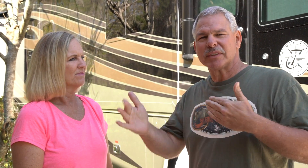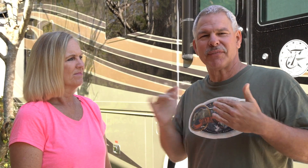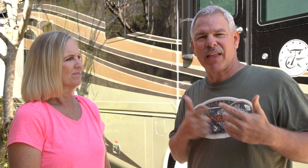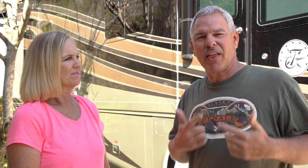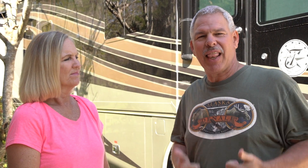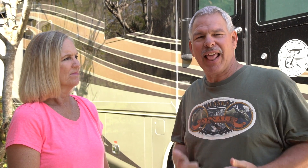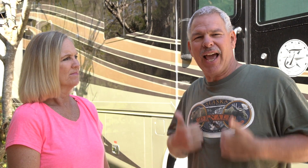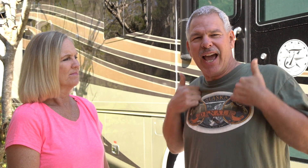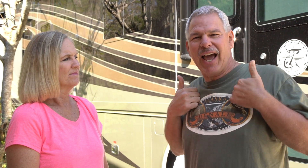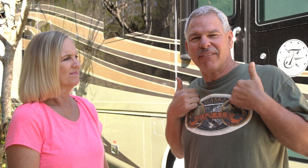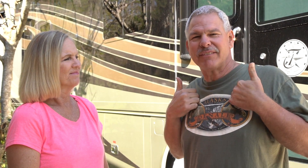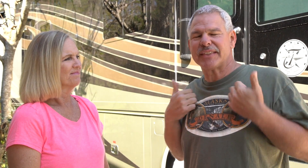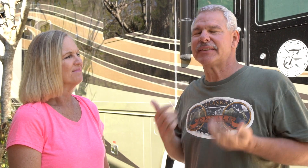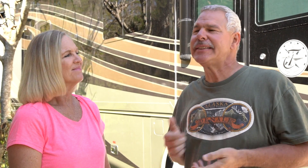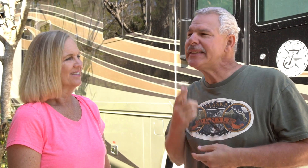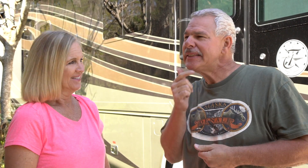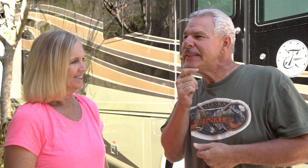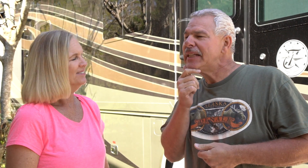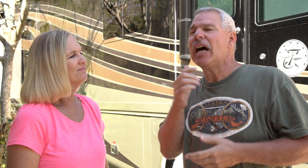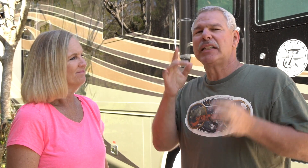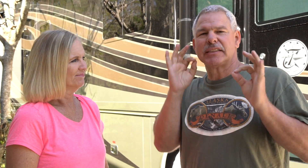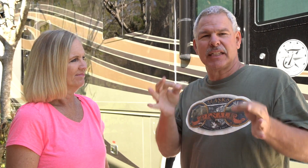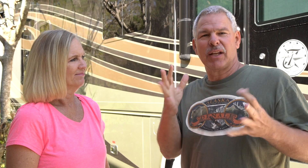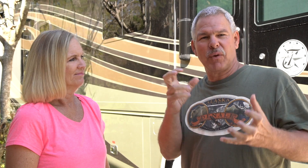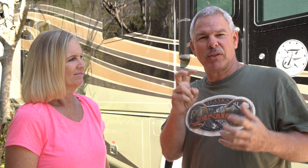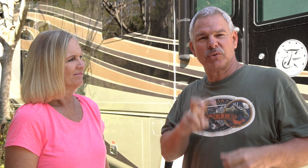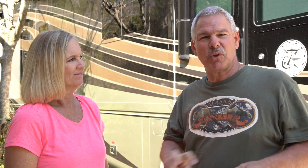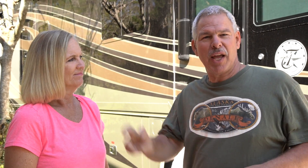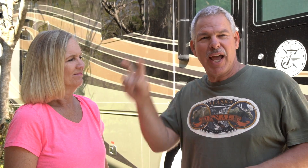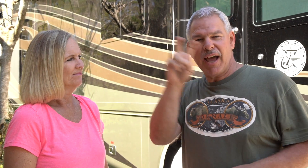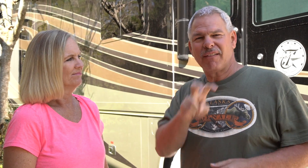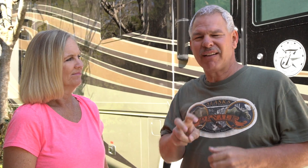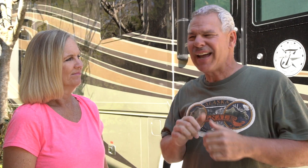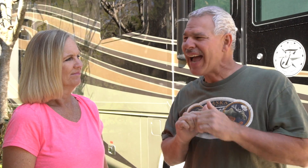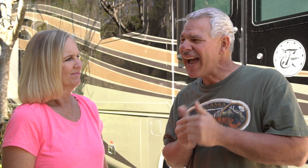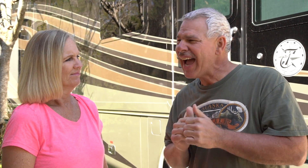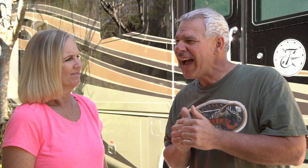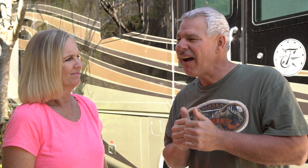for the rest of our lives. We decided we wanted to travel.